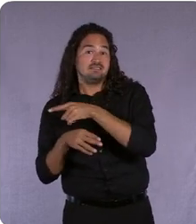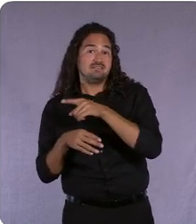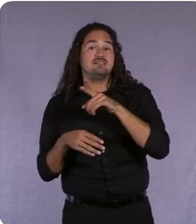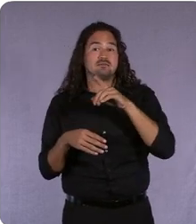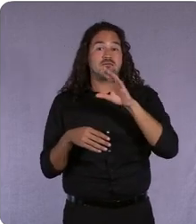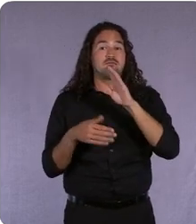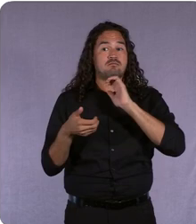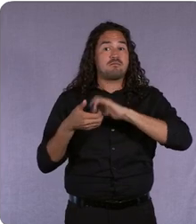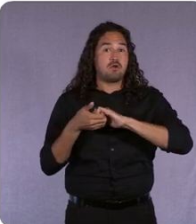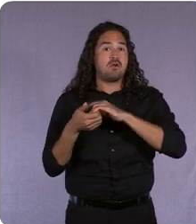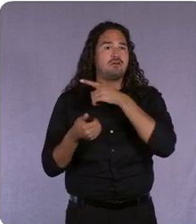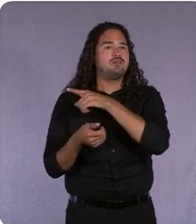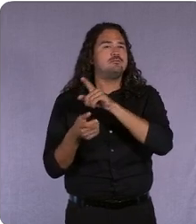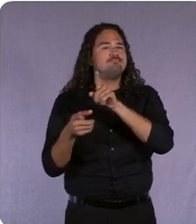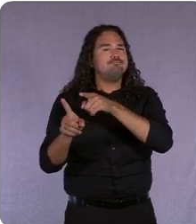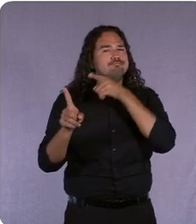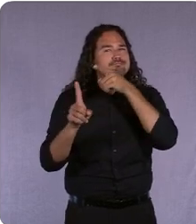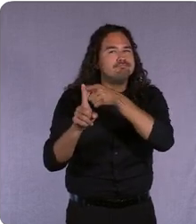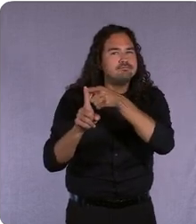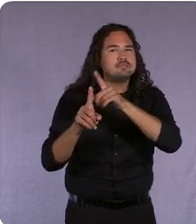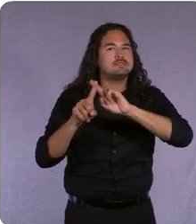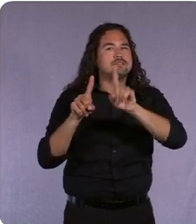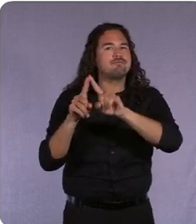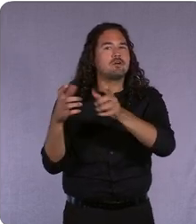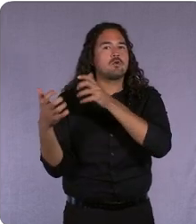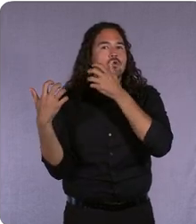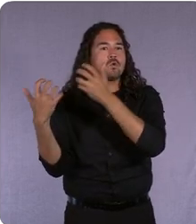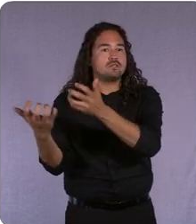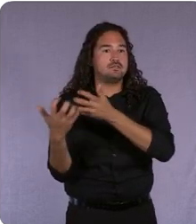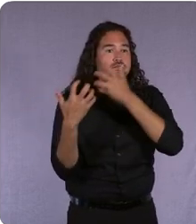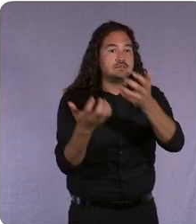were first trying to connect with marketing and creative teams, they realized they could better